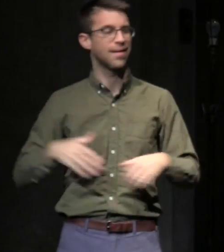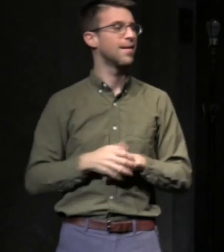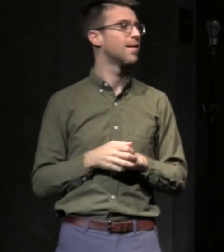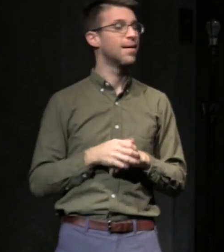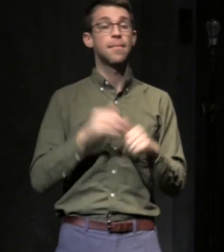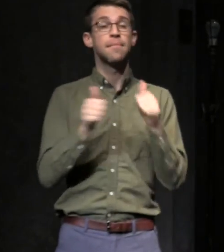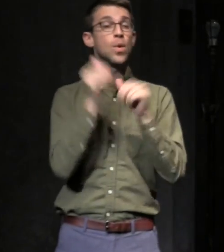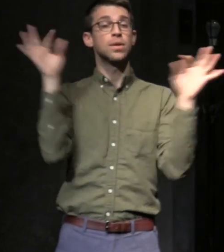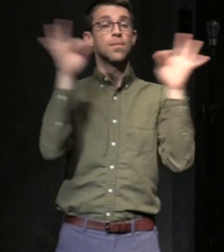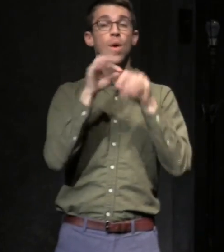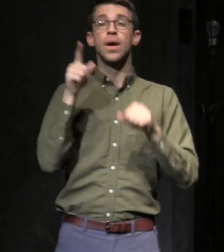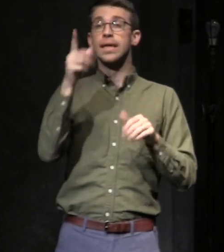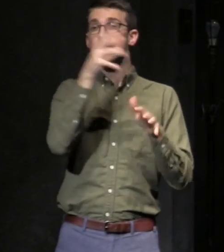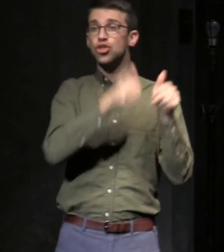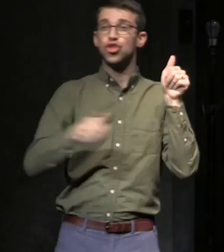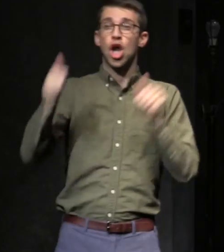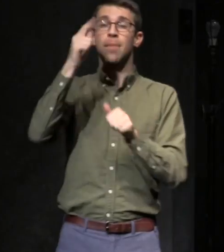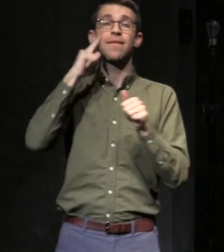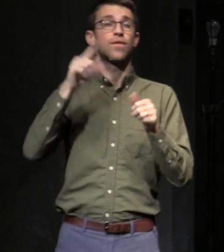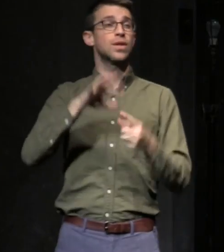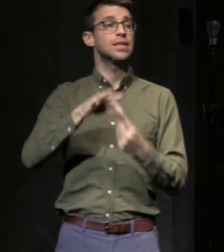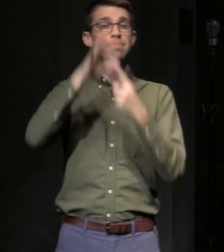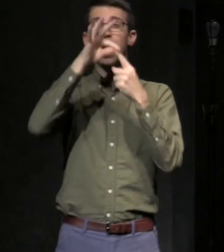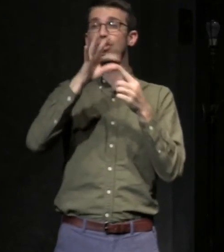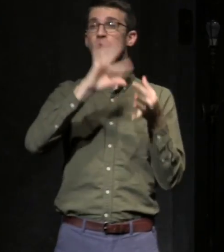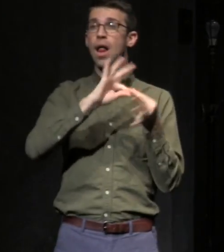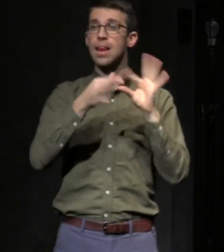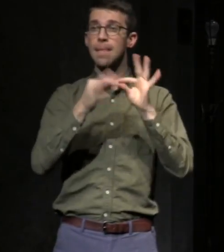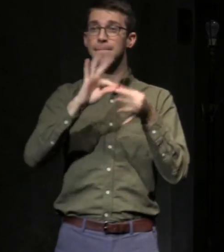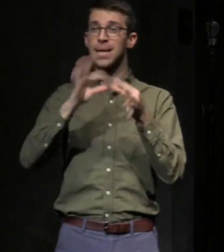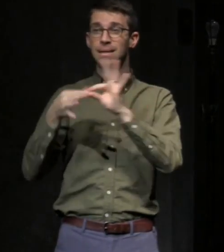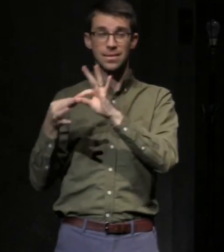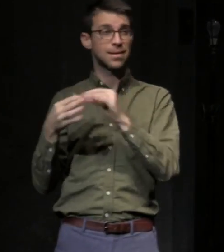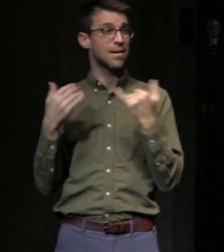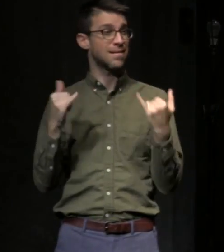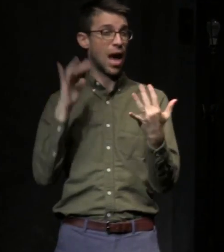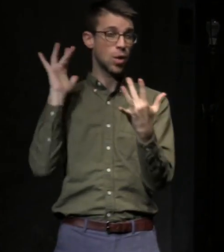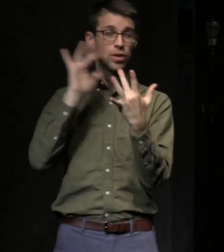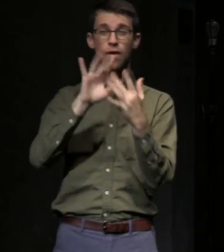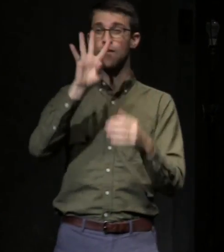he is the Chairman of the Special Olympics that now has a reach of over 4.4 million athletes